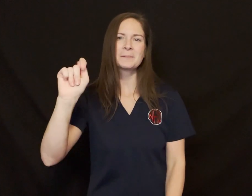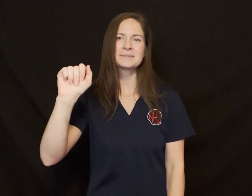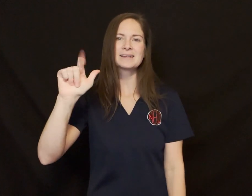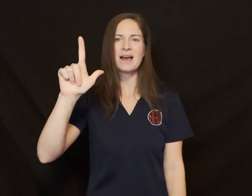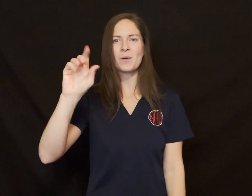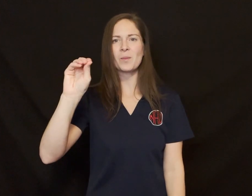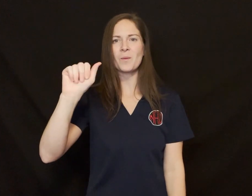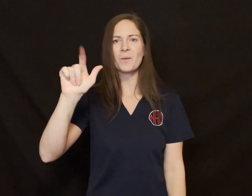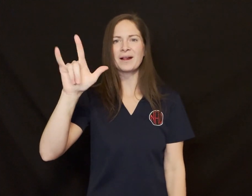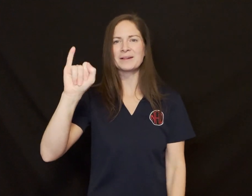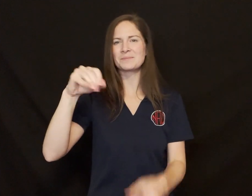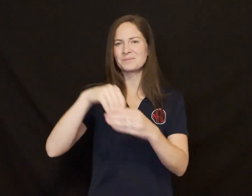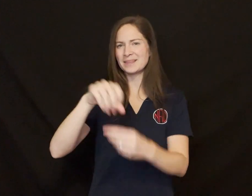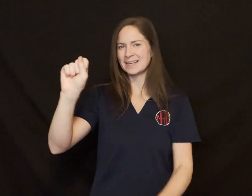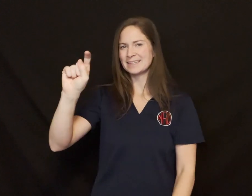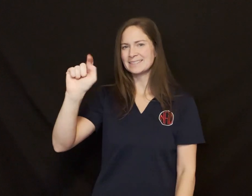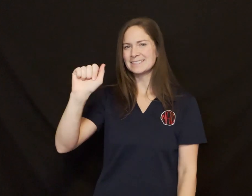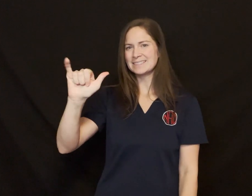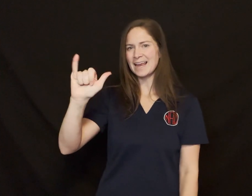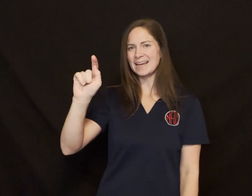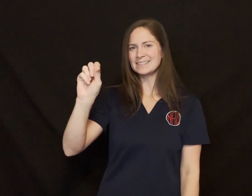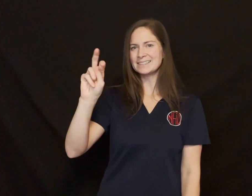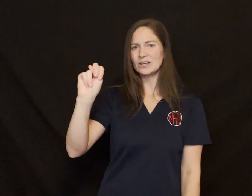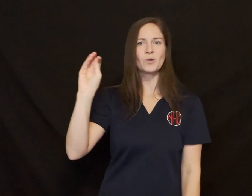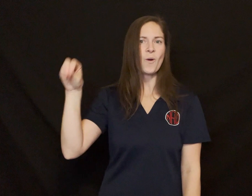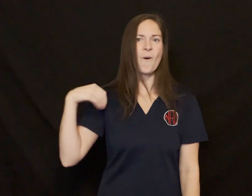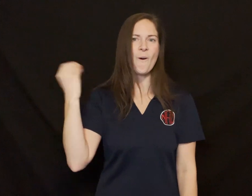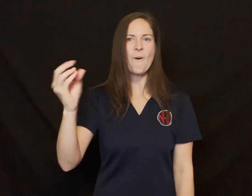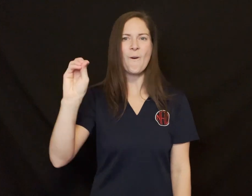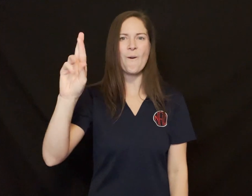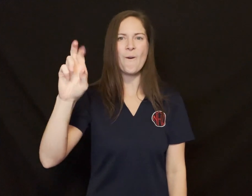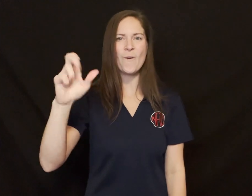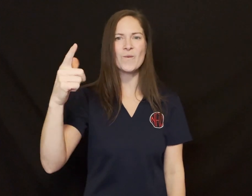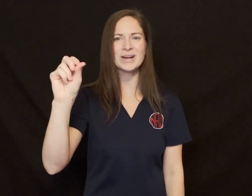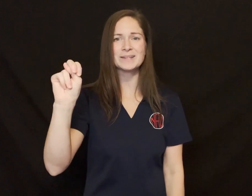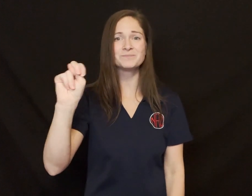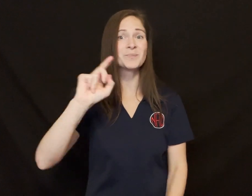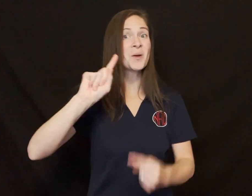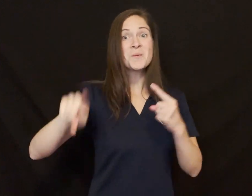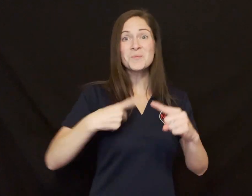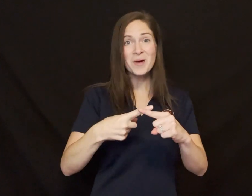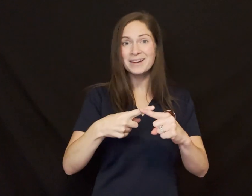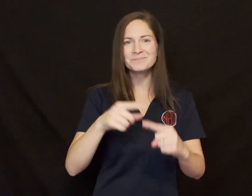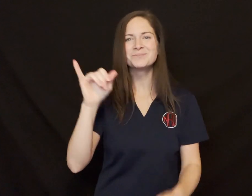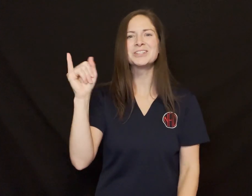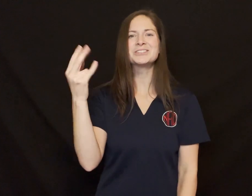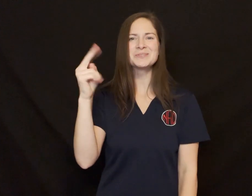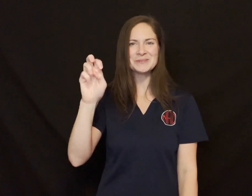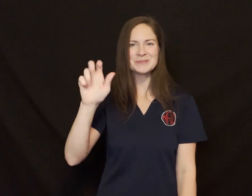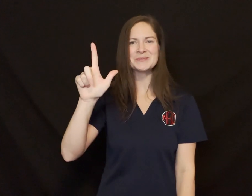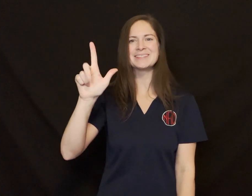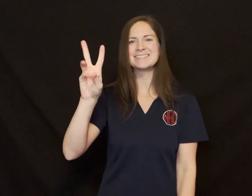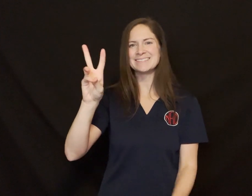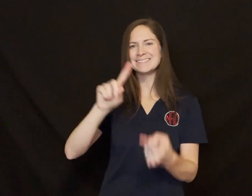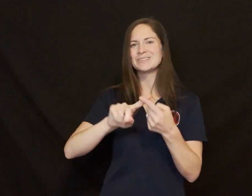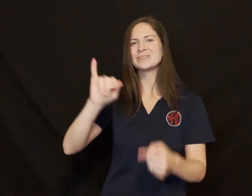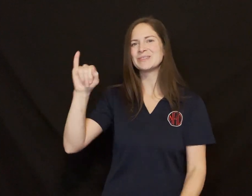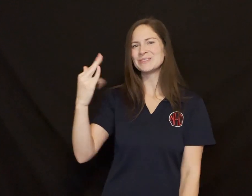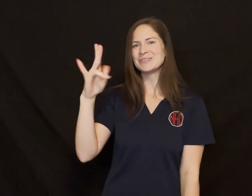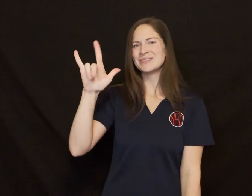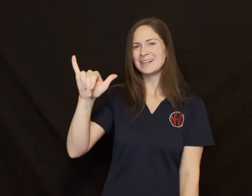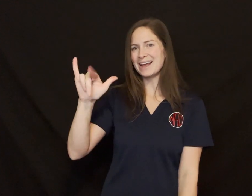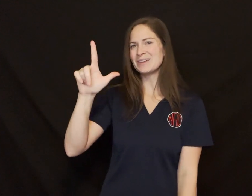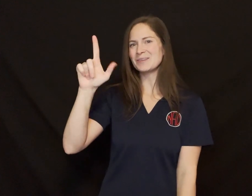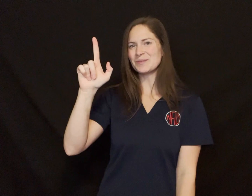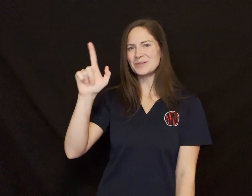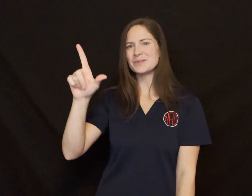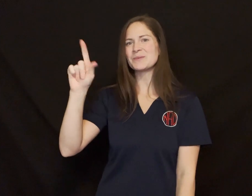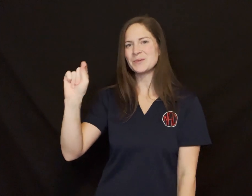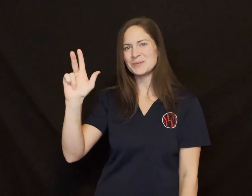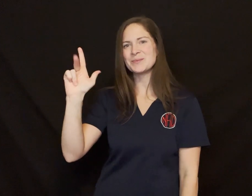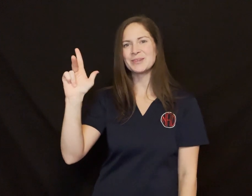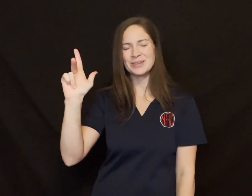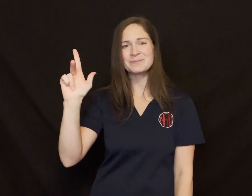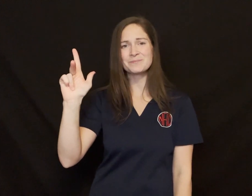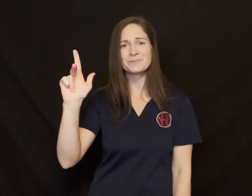Camp Taloali in Stayton, Oregon from June 26 to July 21, 2023.